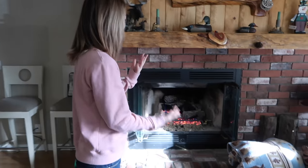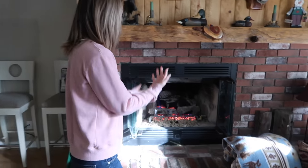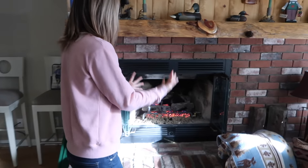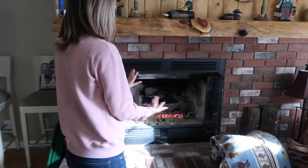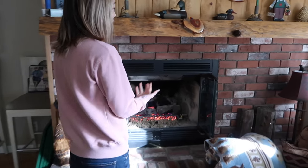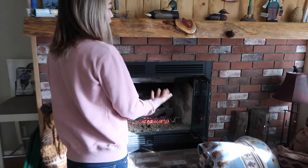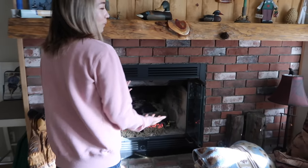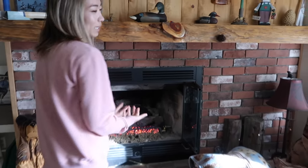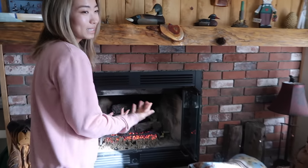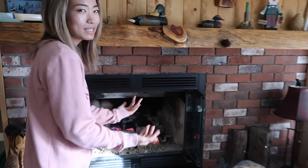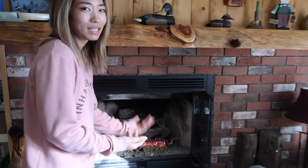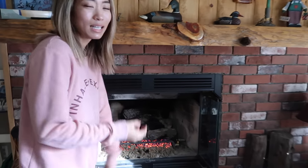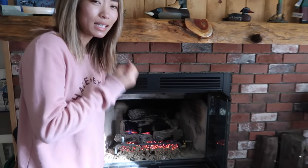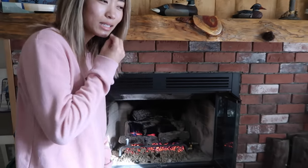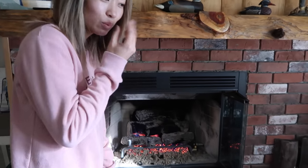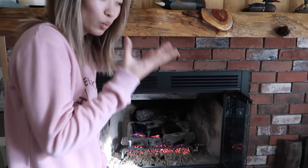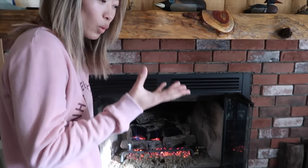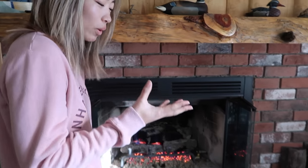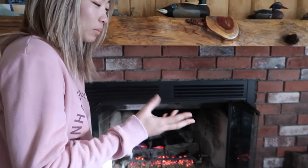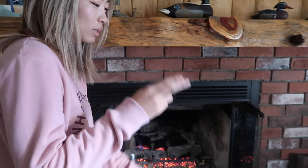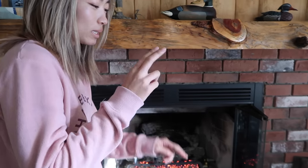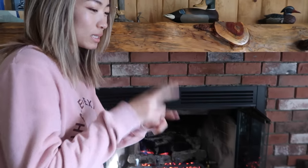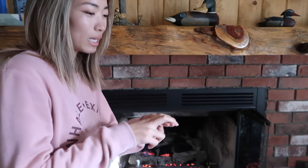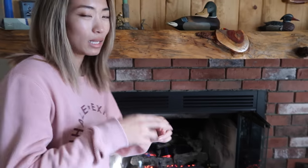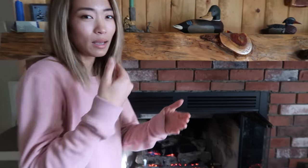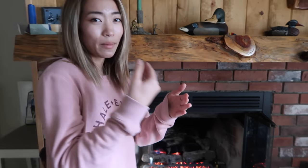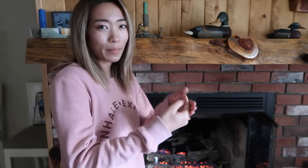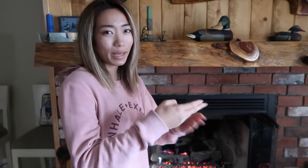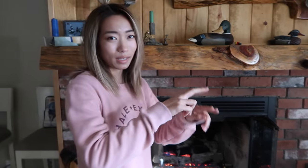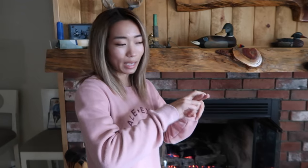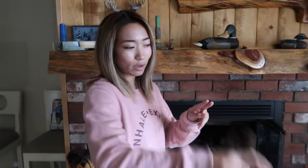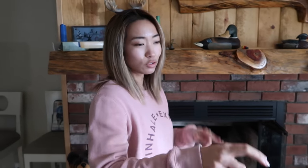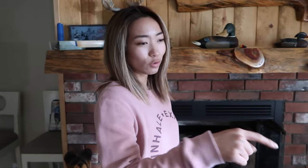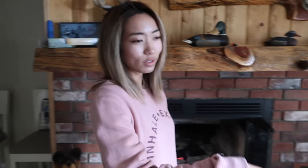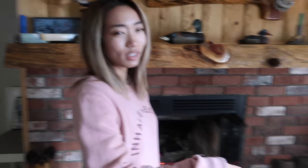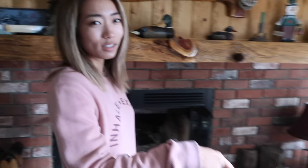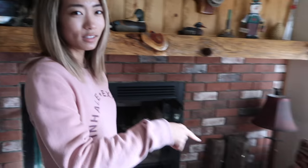and then there's a fireplace nice and warm. You can sit by the couch over here